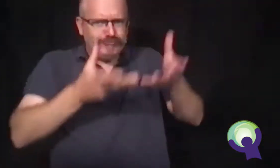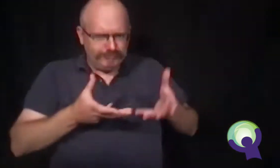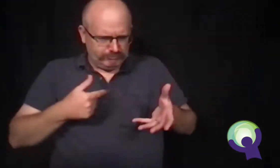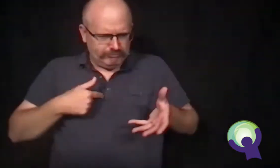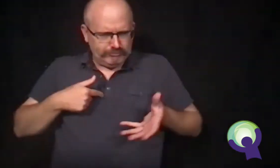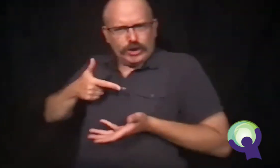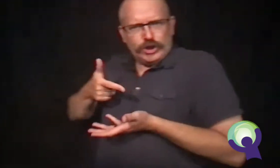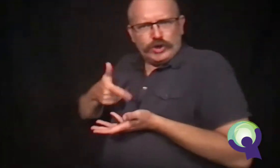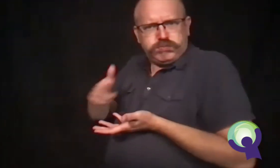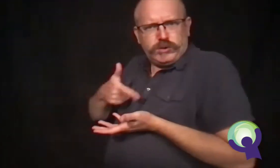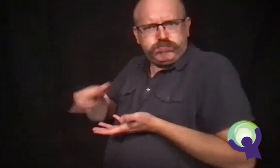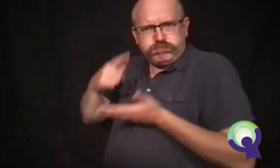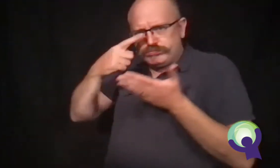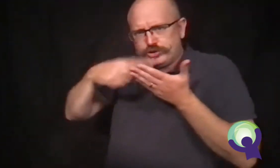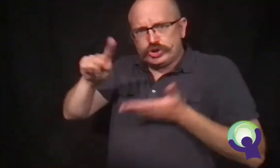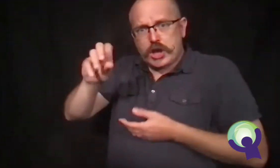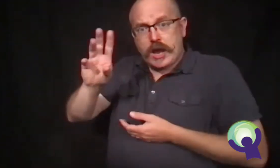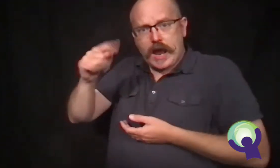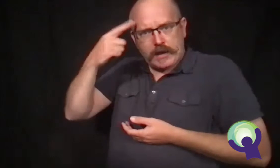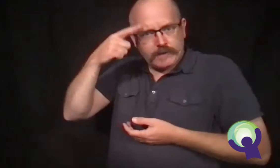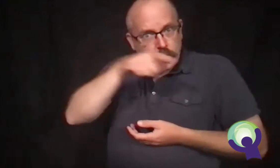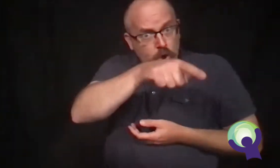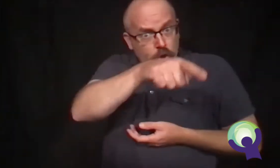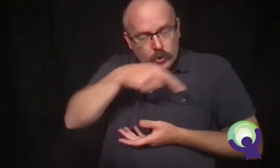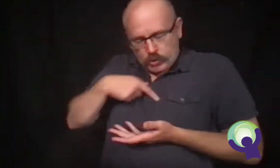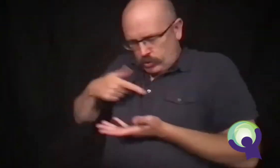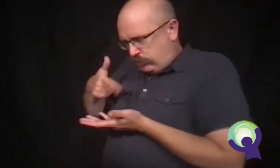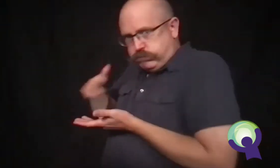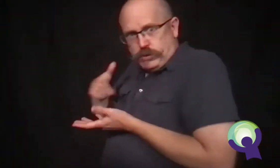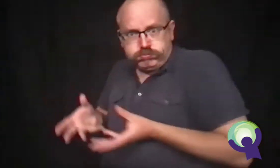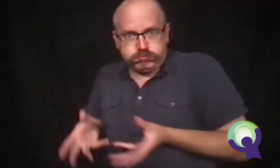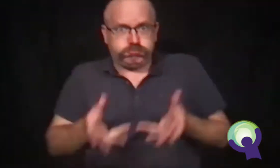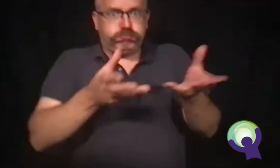"You can give me the books and I'll check them out for you Ron," she said gently.